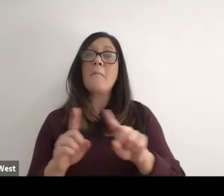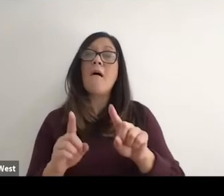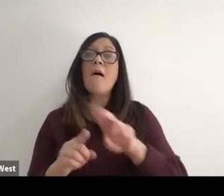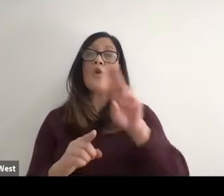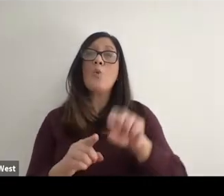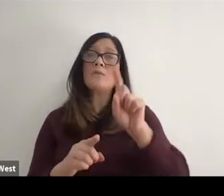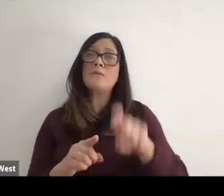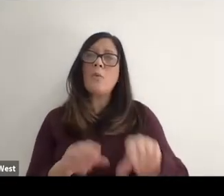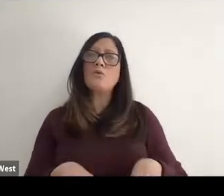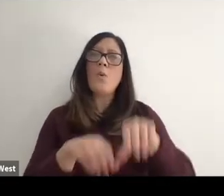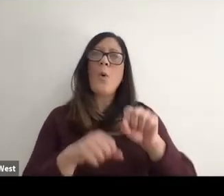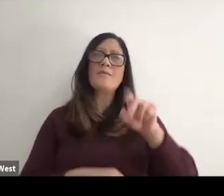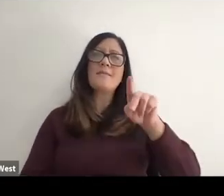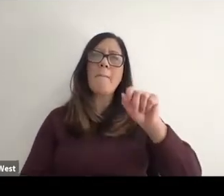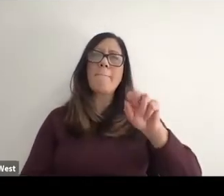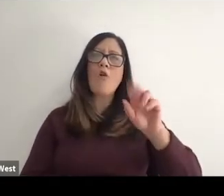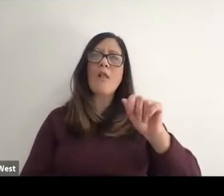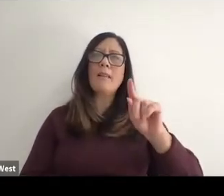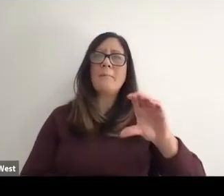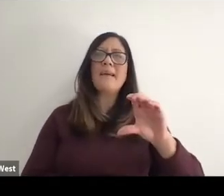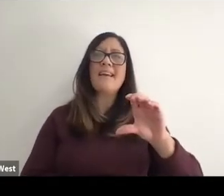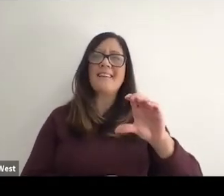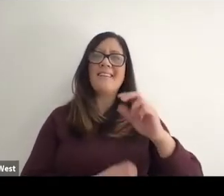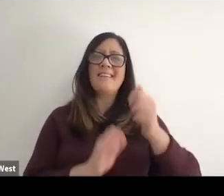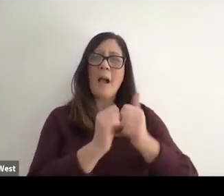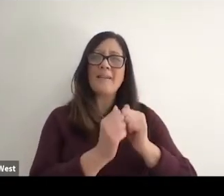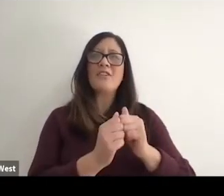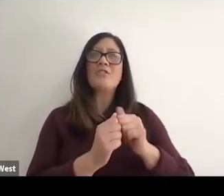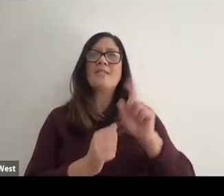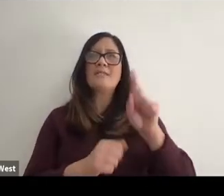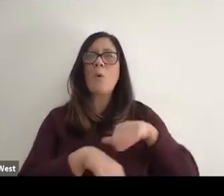the Paralympic Games and it was to be at the University of Illinois.